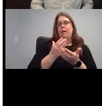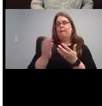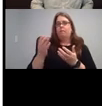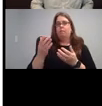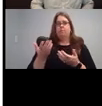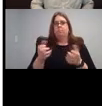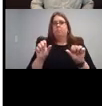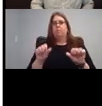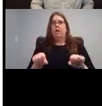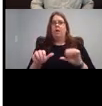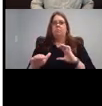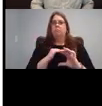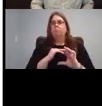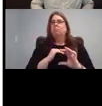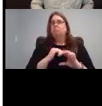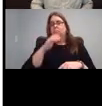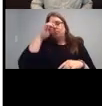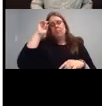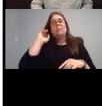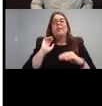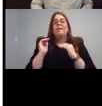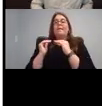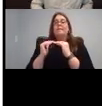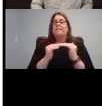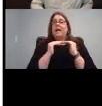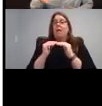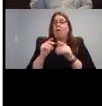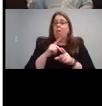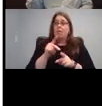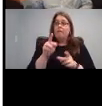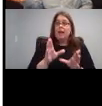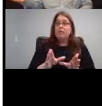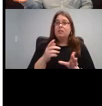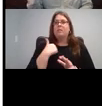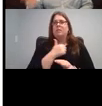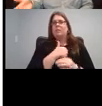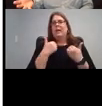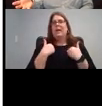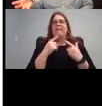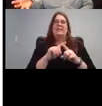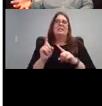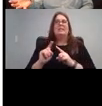fellow professionals, I know we all have those questions where we're like, so I have this one kid, but what would be good for them?